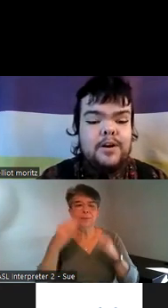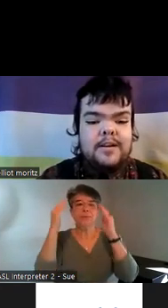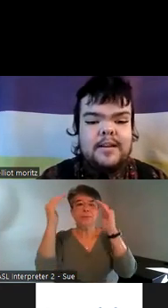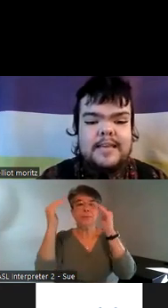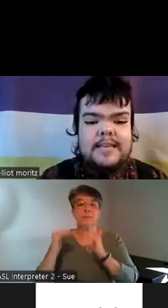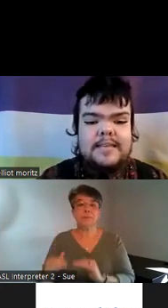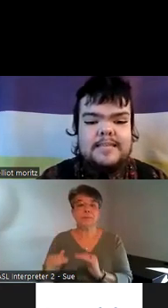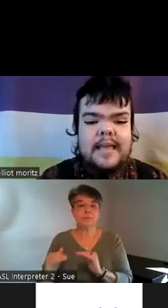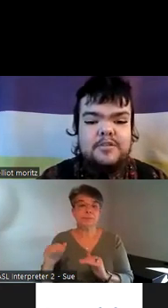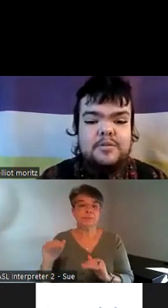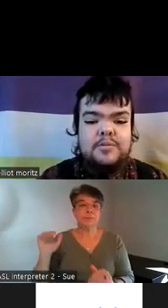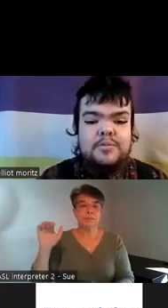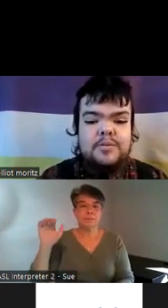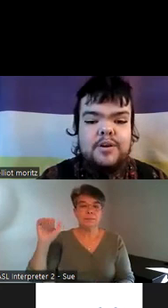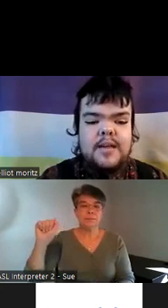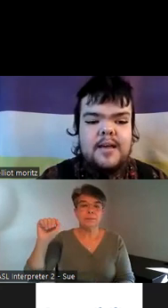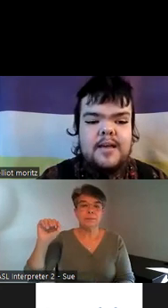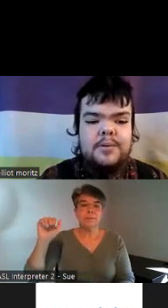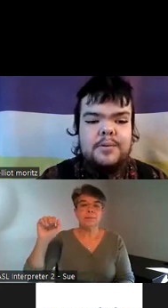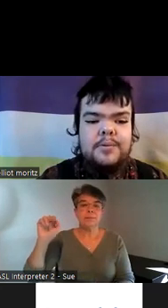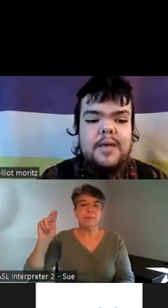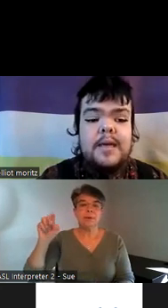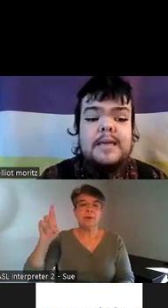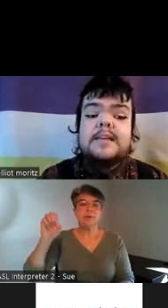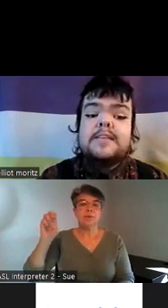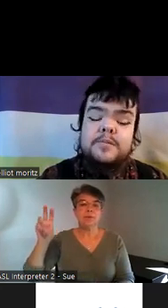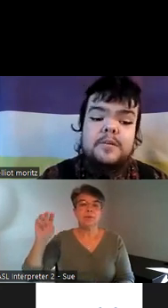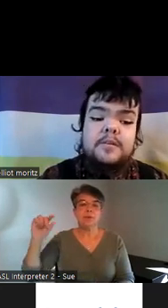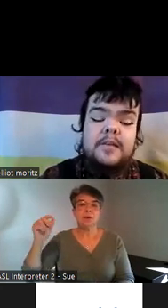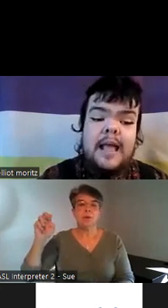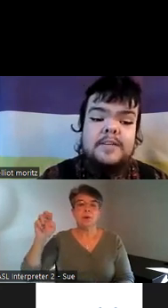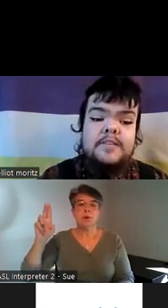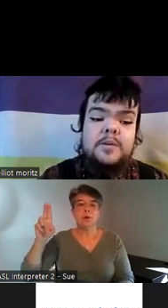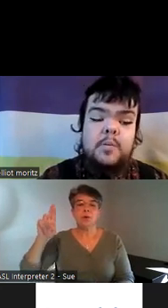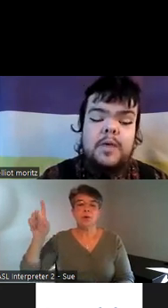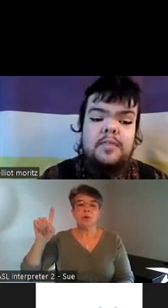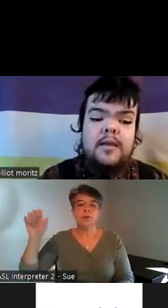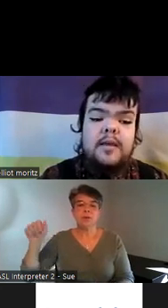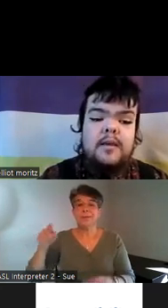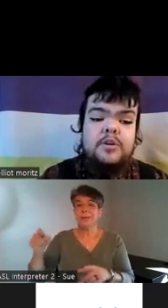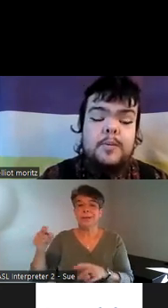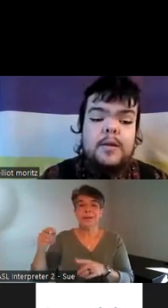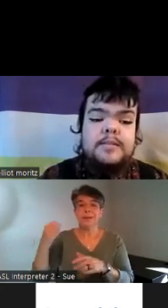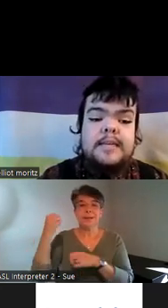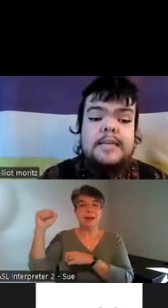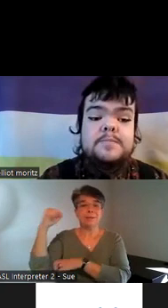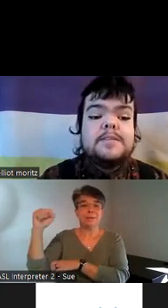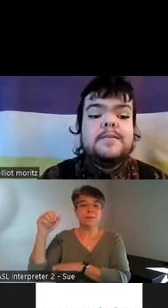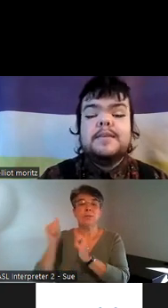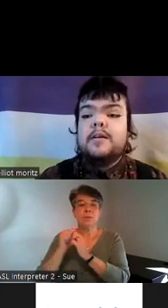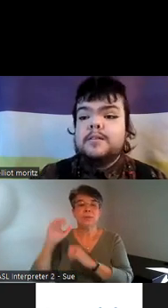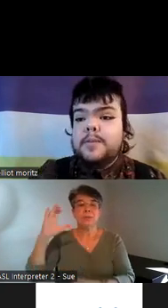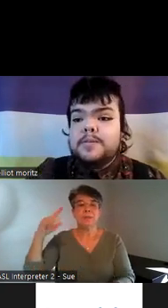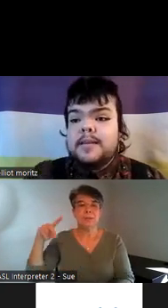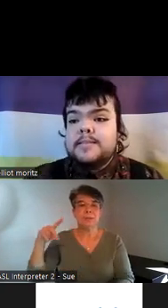her is Andrew gersa who is another the activist with stel paly he specifically talks about sex